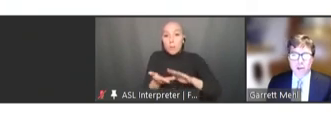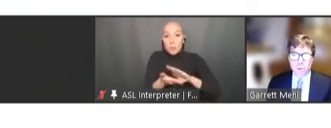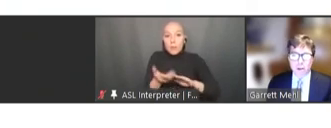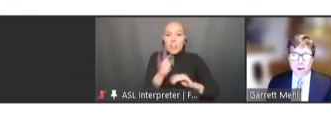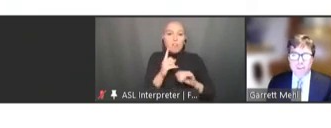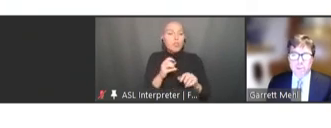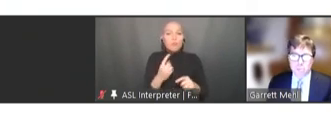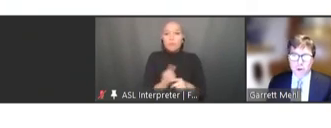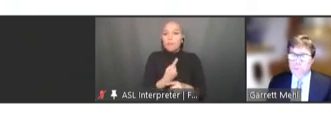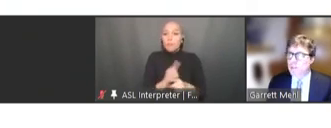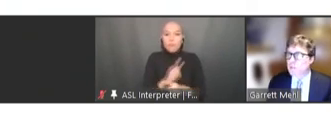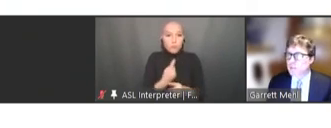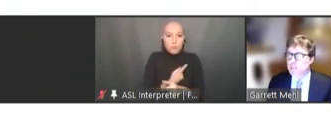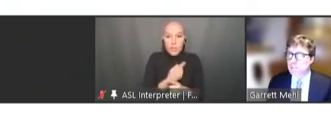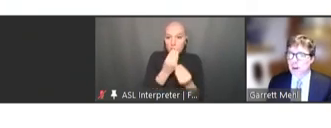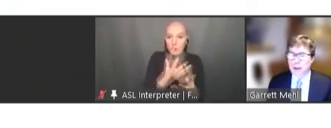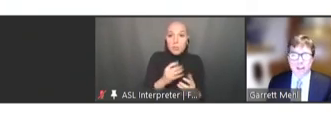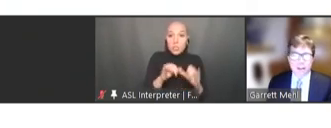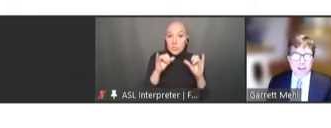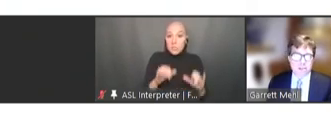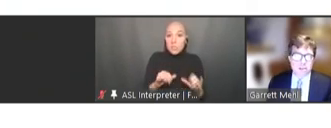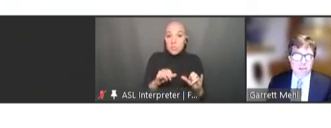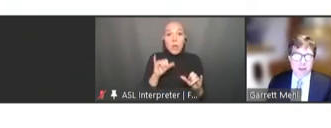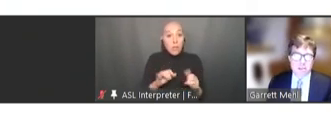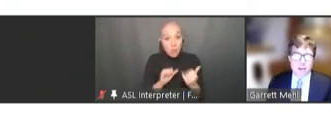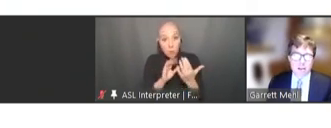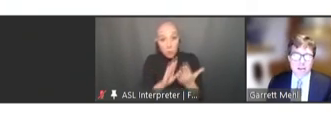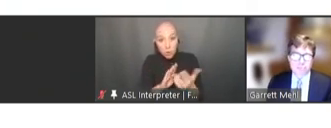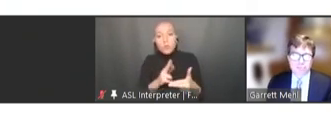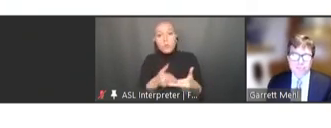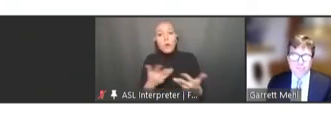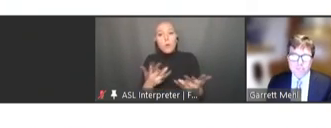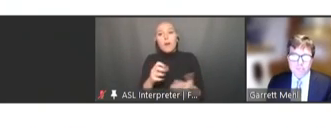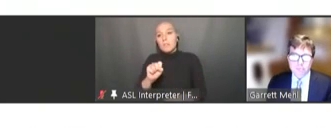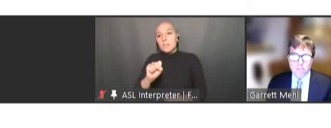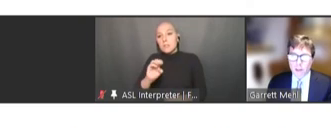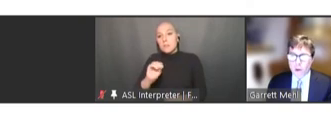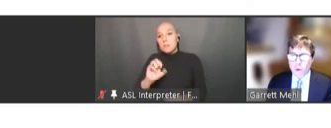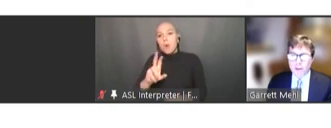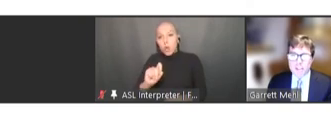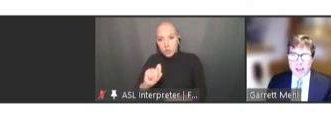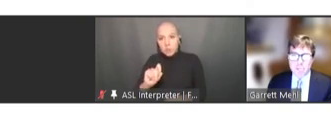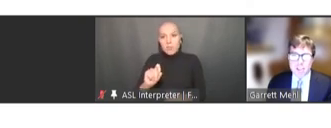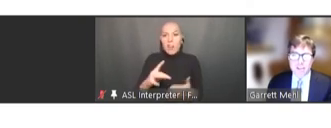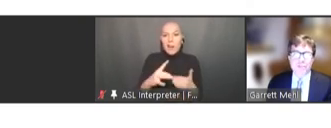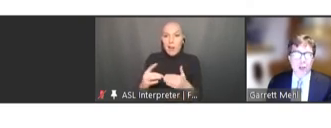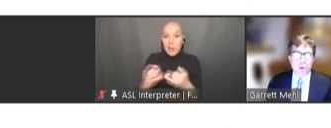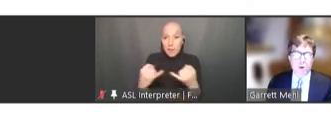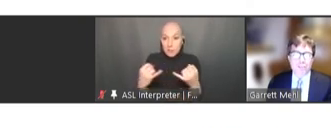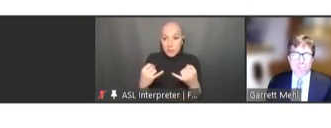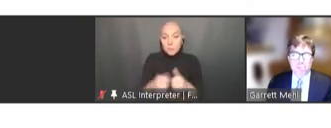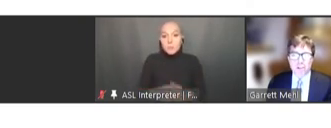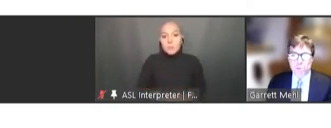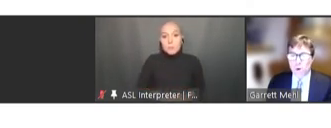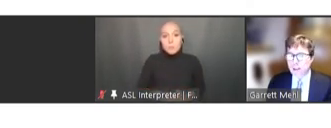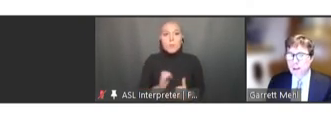We call this approach SMART Guidelines. Next slide. We've adapted the framework from Botswala [spelled phonetically] and